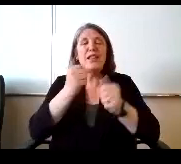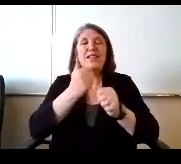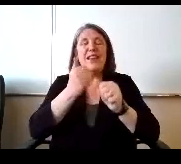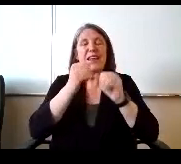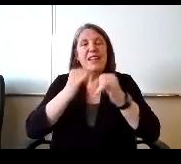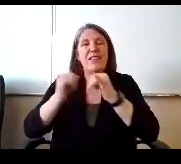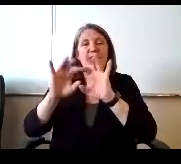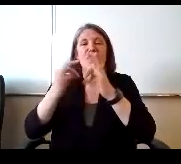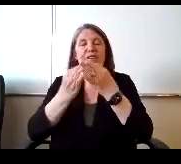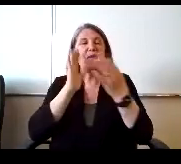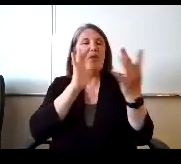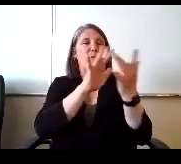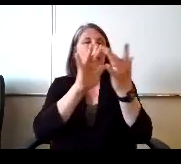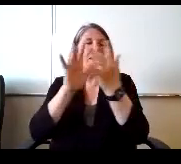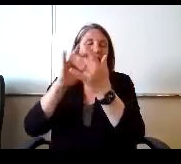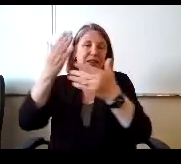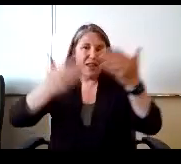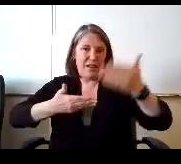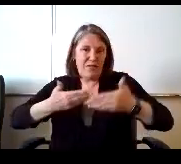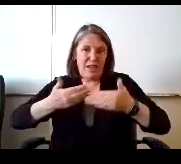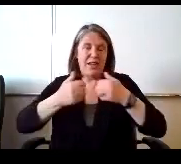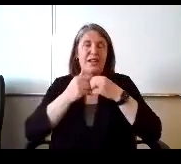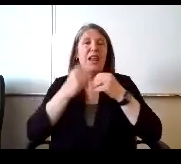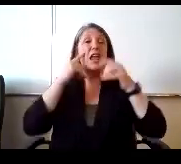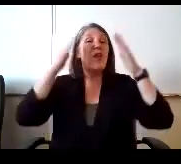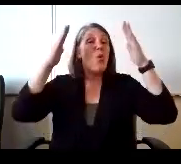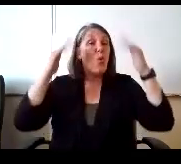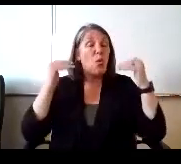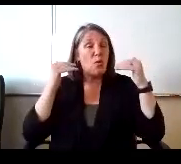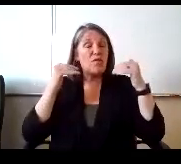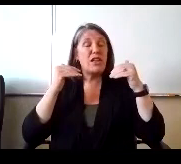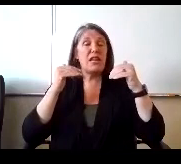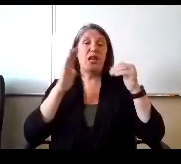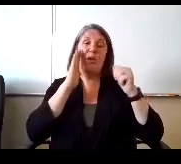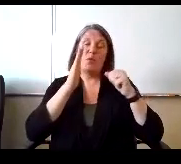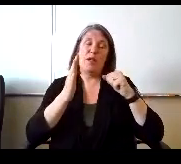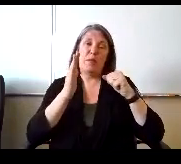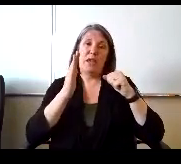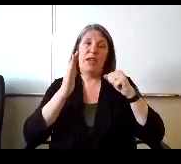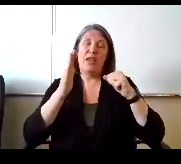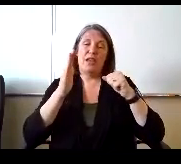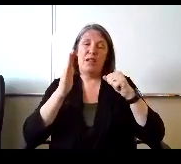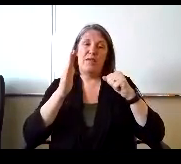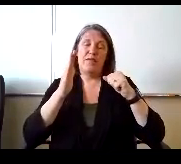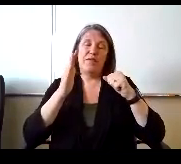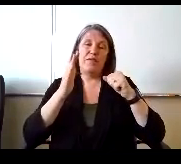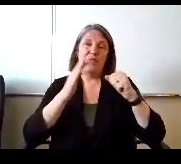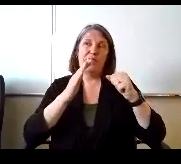individual families will be contacted and invited and hopefully will be. Inclined to attend because we know